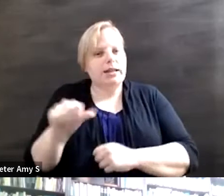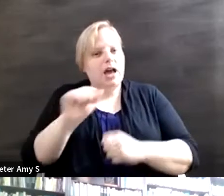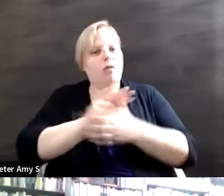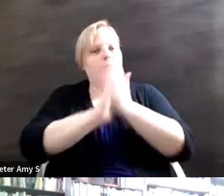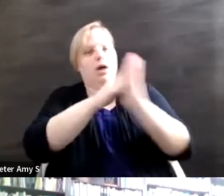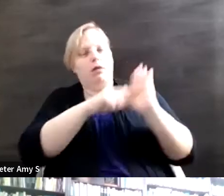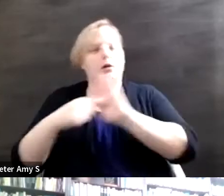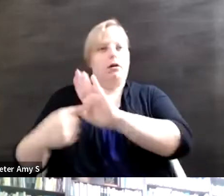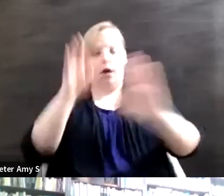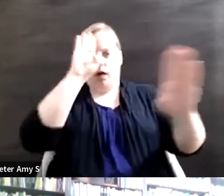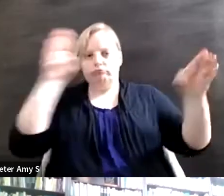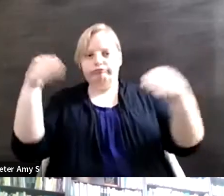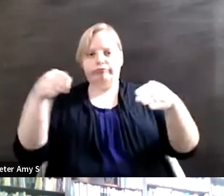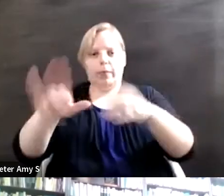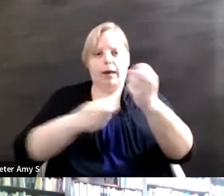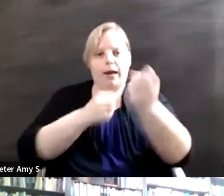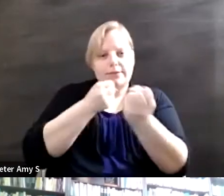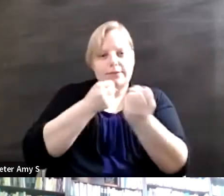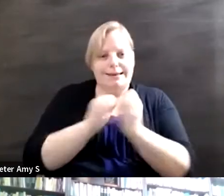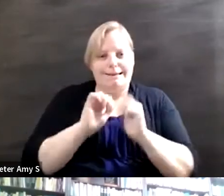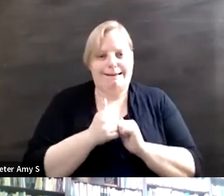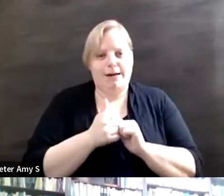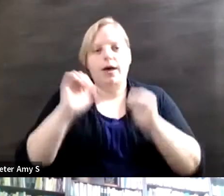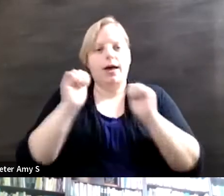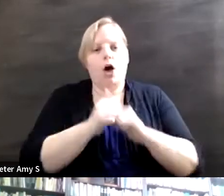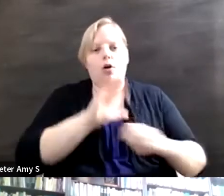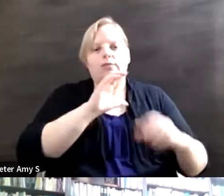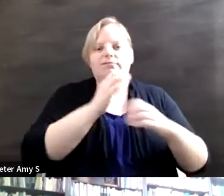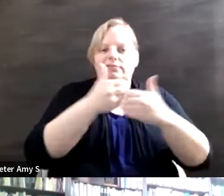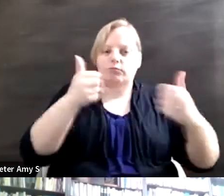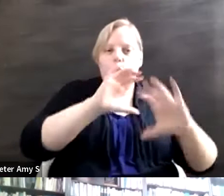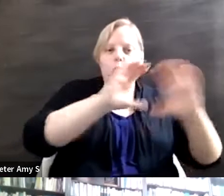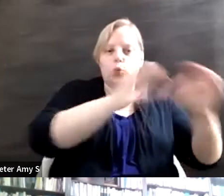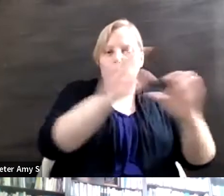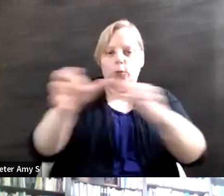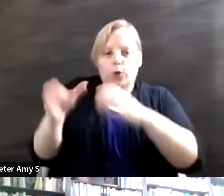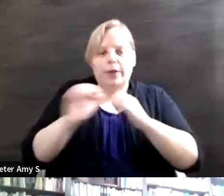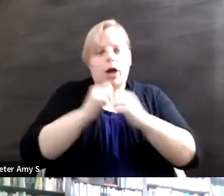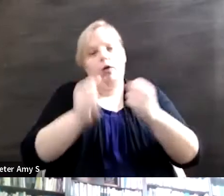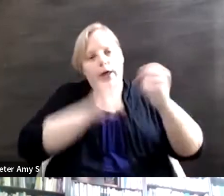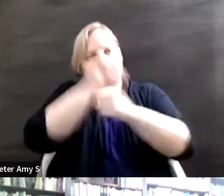and specifically how can we get chapters to work and advocate for these issues on all levels?